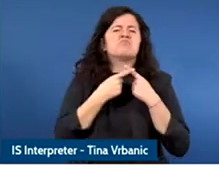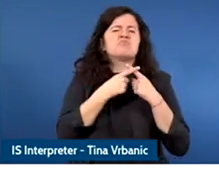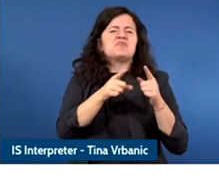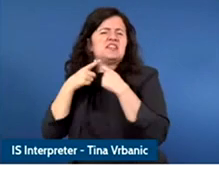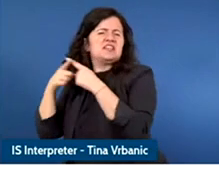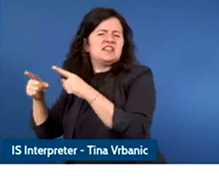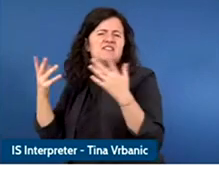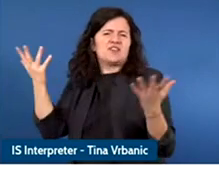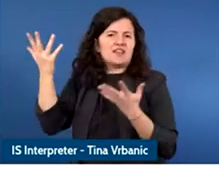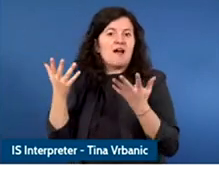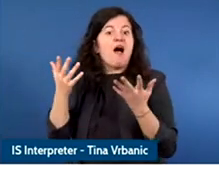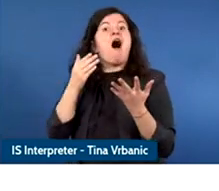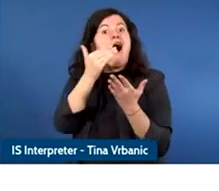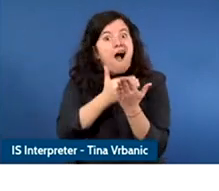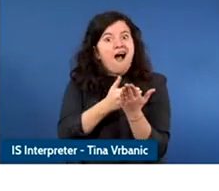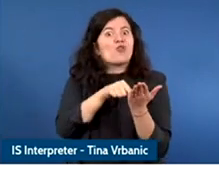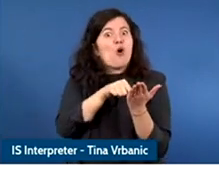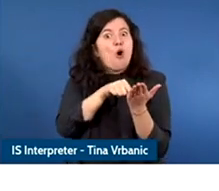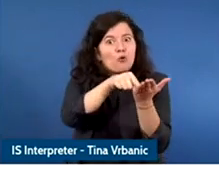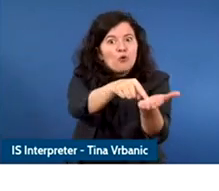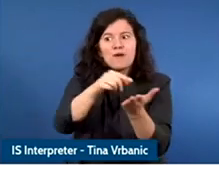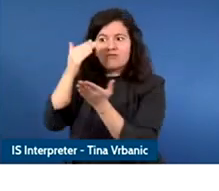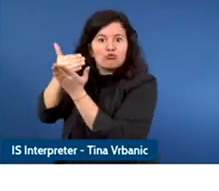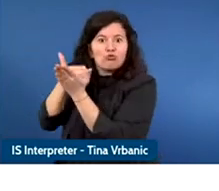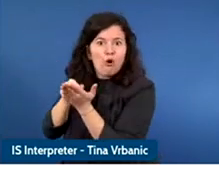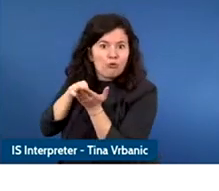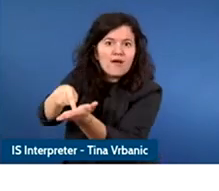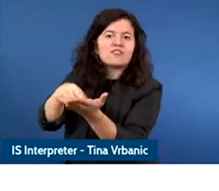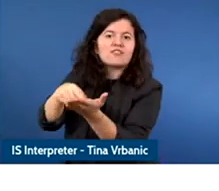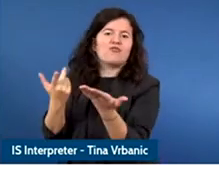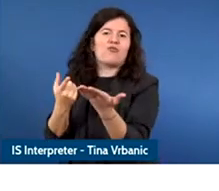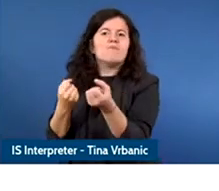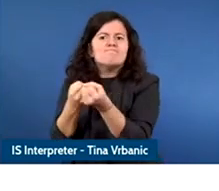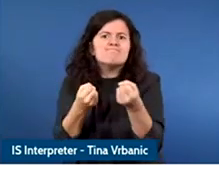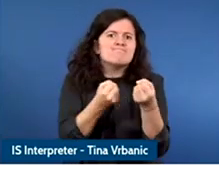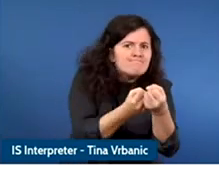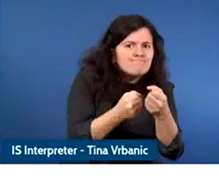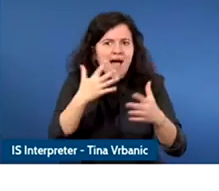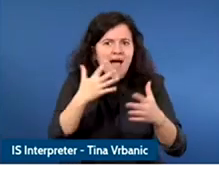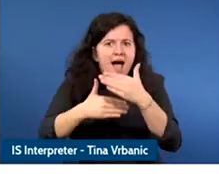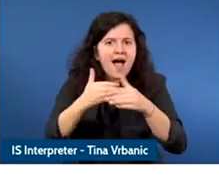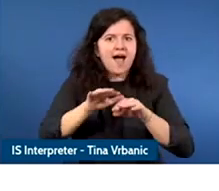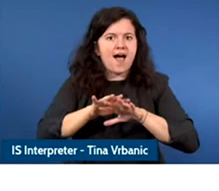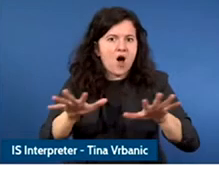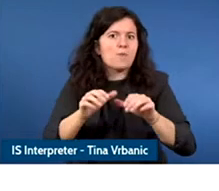work on the way and at the same time, we practice, it's still hard even with tech